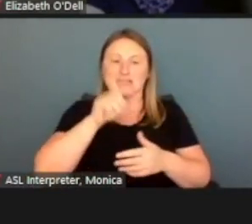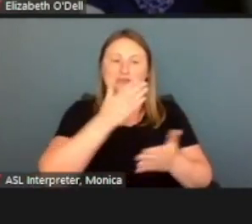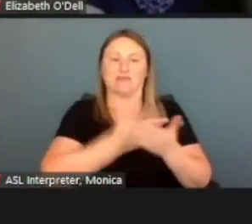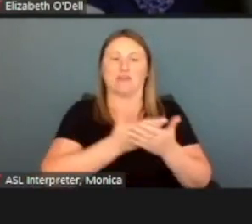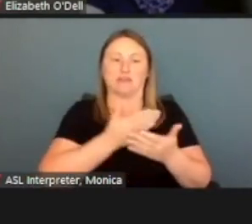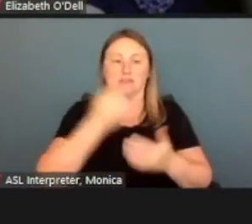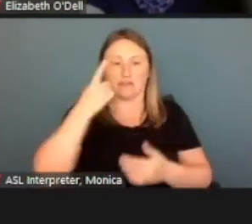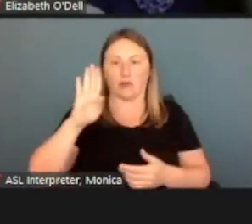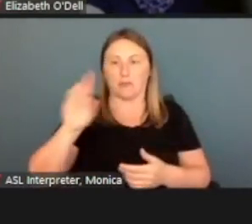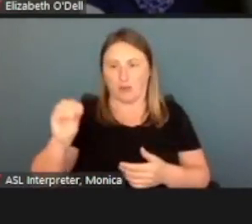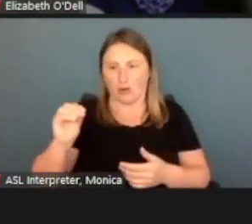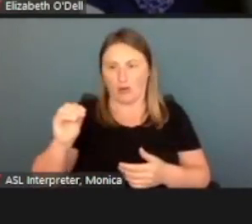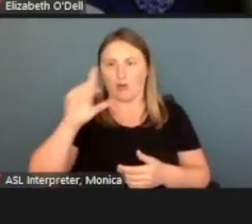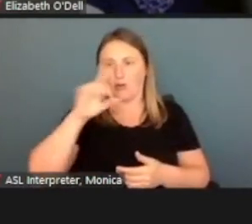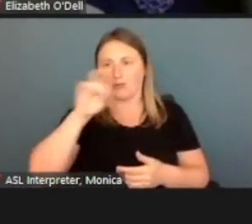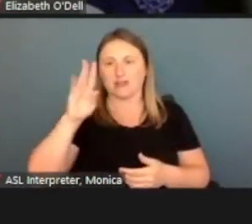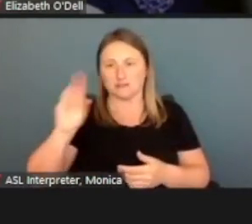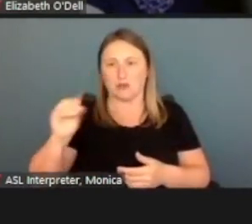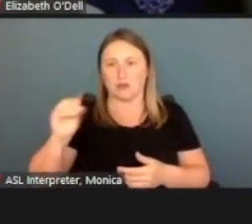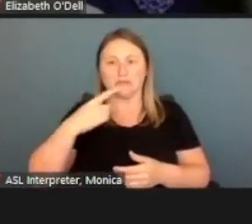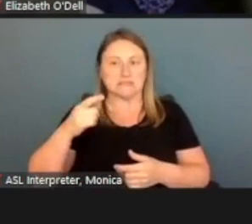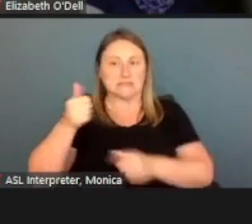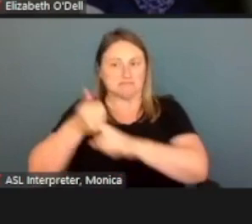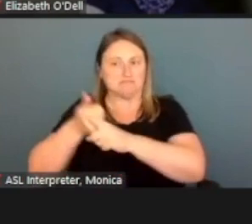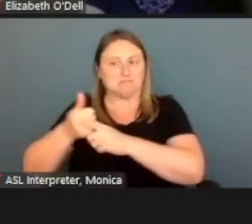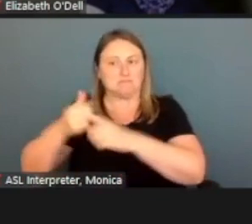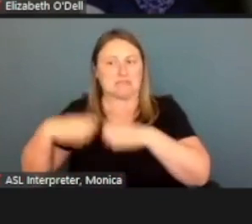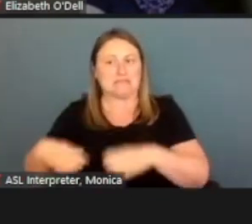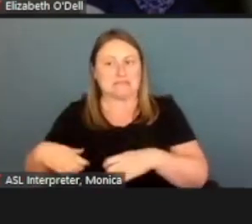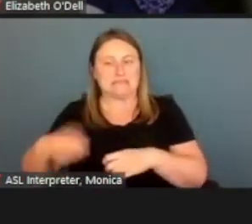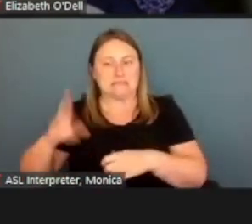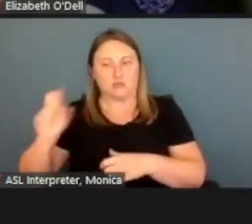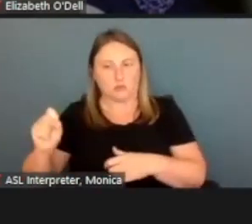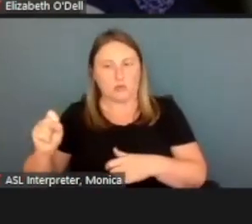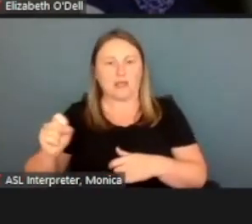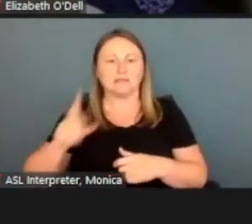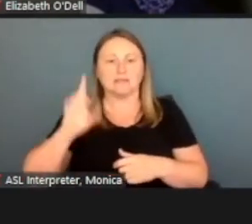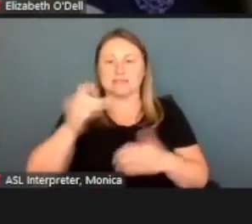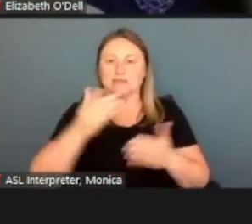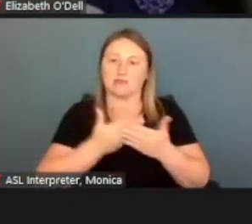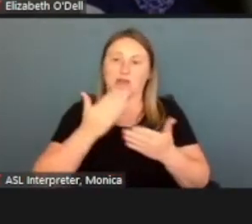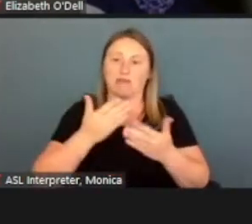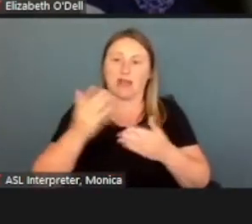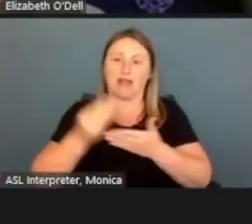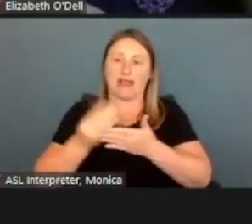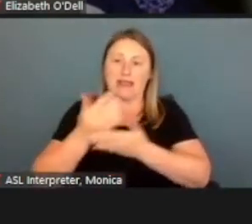'cause he says he's a US citizen. I need to verify income for Billy